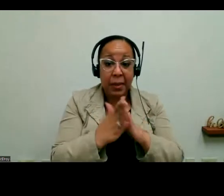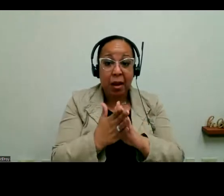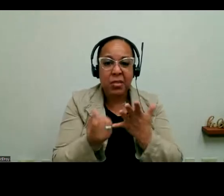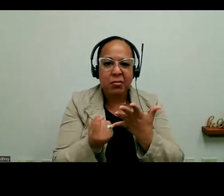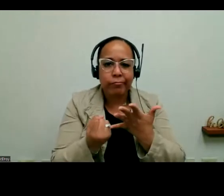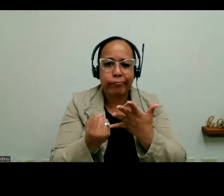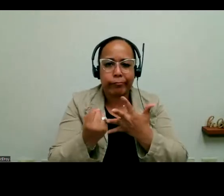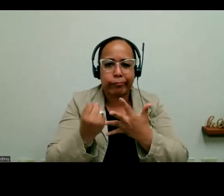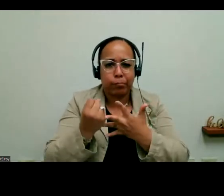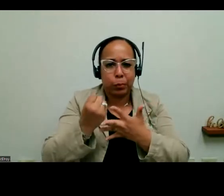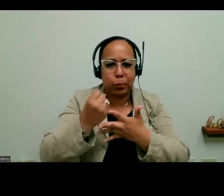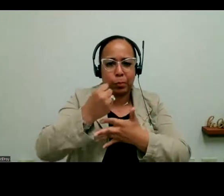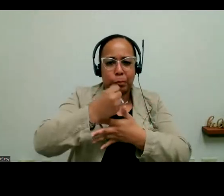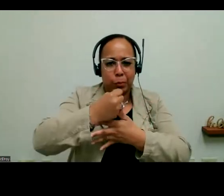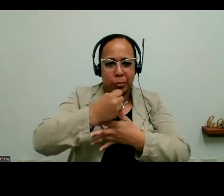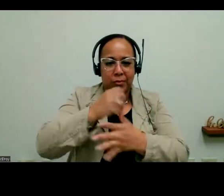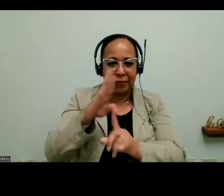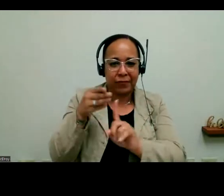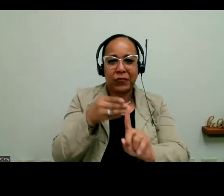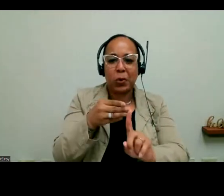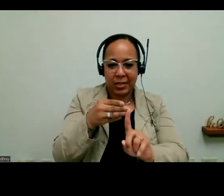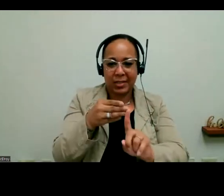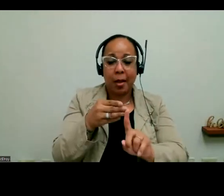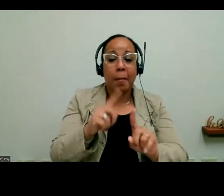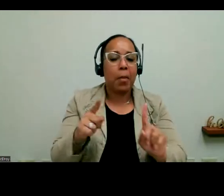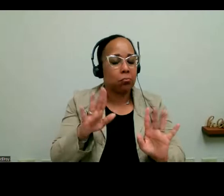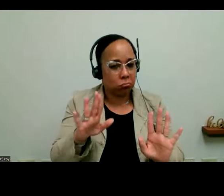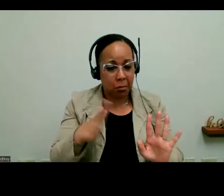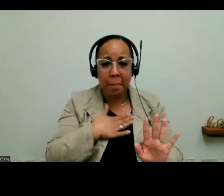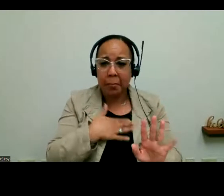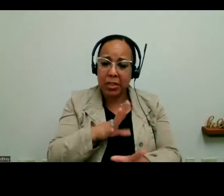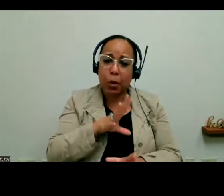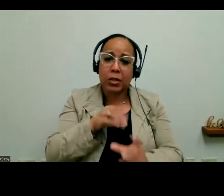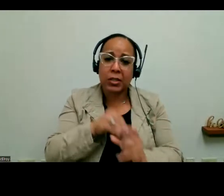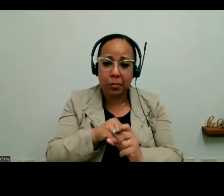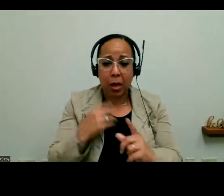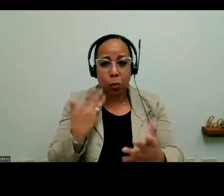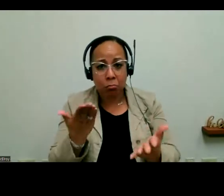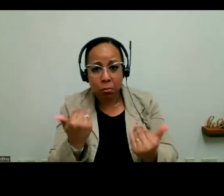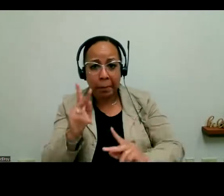focus. So but please participate. We are looking for people to participate.